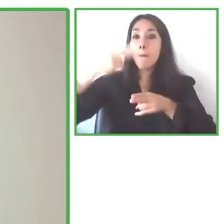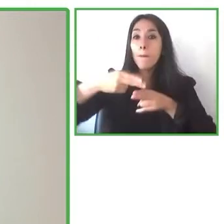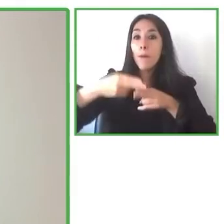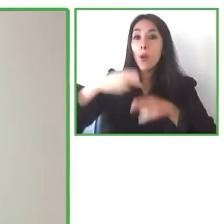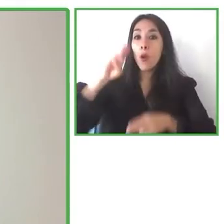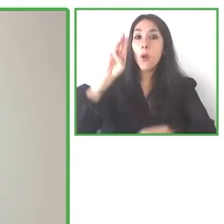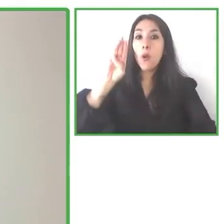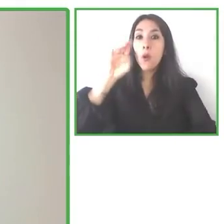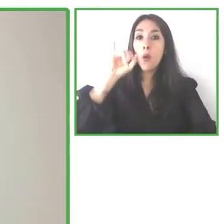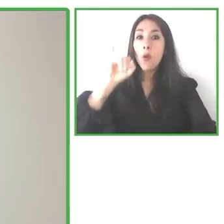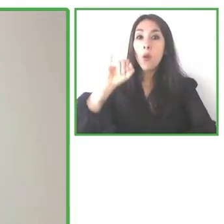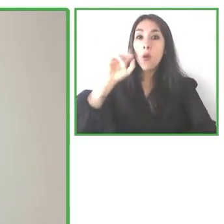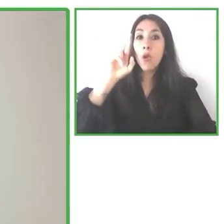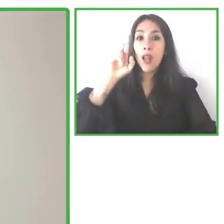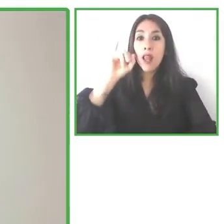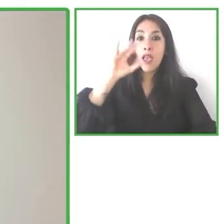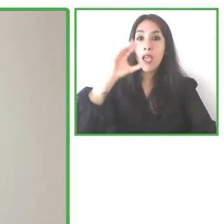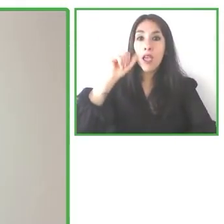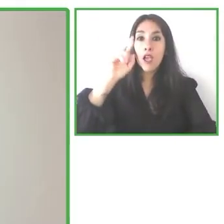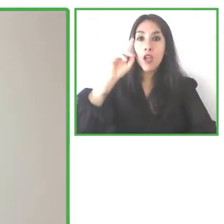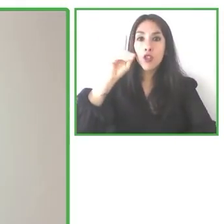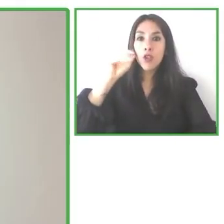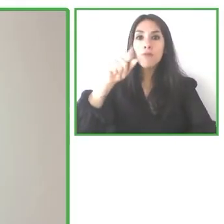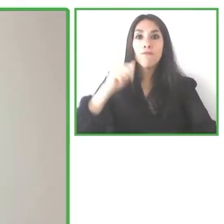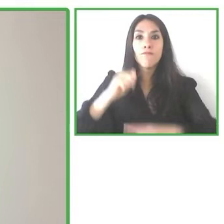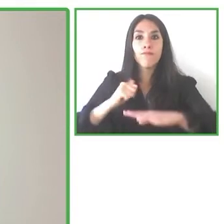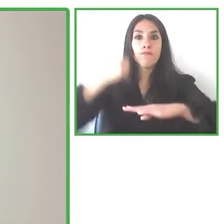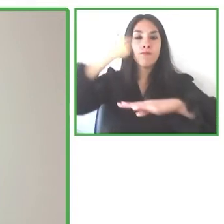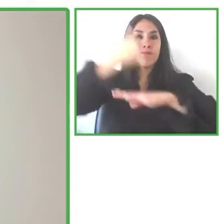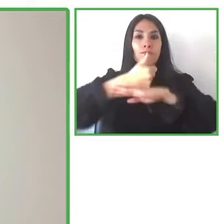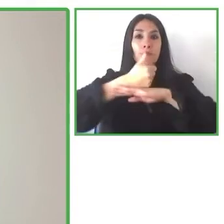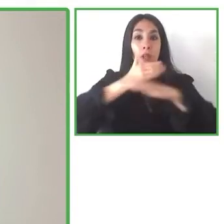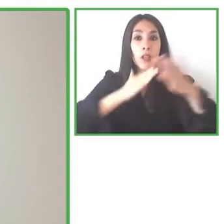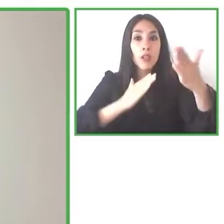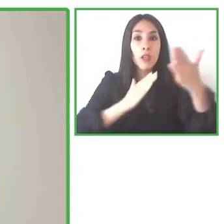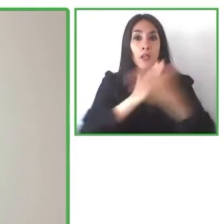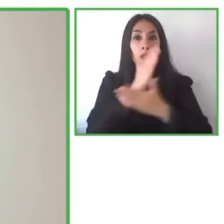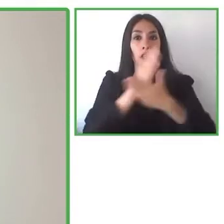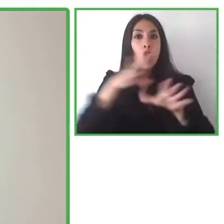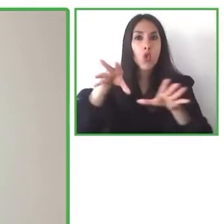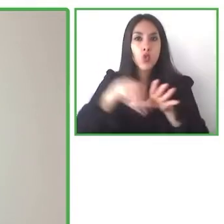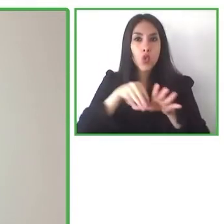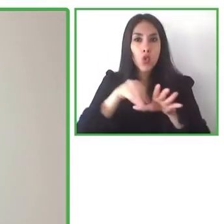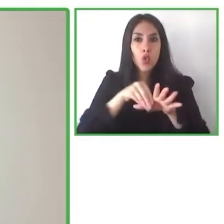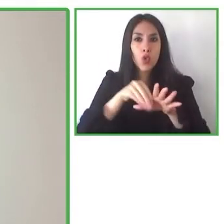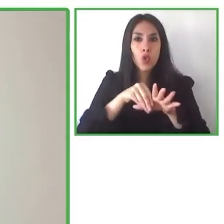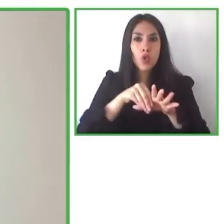I’m the director of accessibility and digital inclusion at Atos for the Iberian Region,